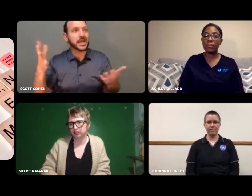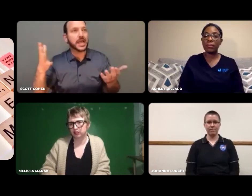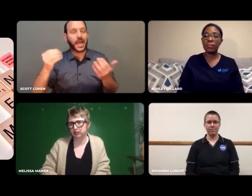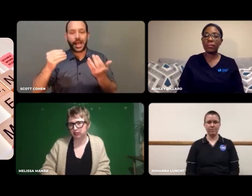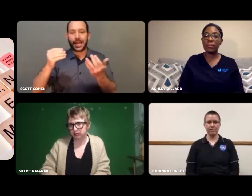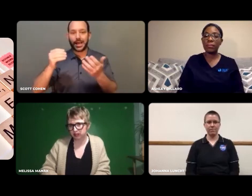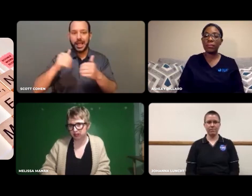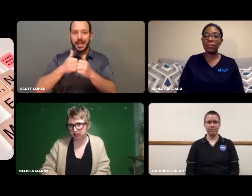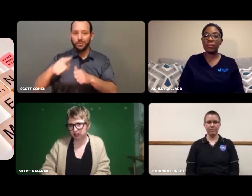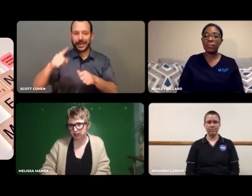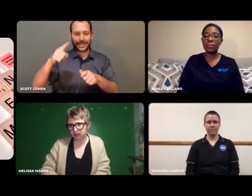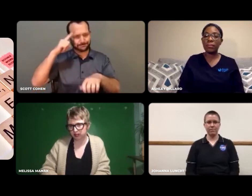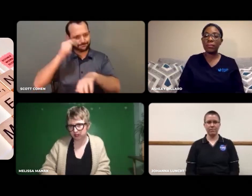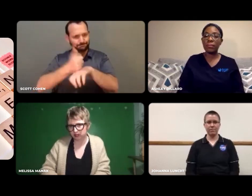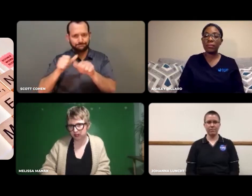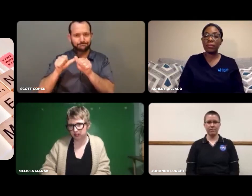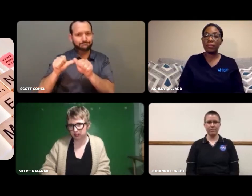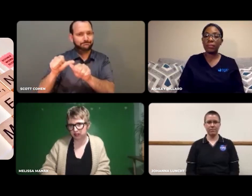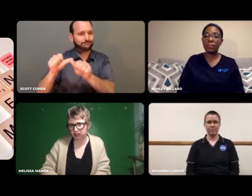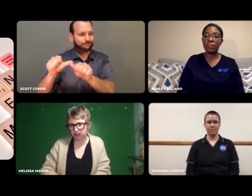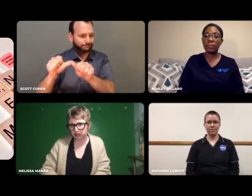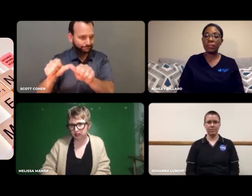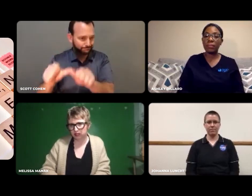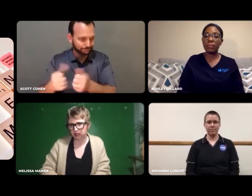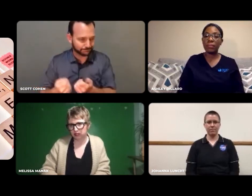and how they continue to persevere.